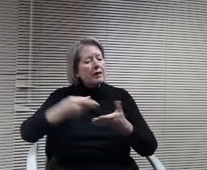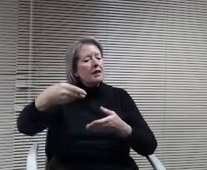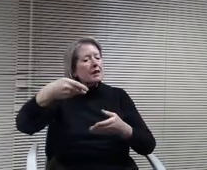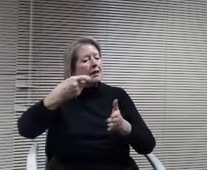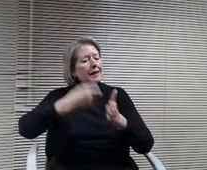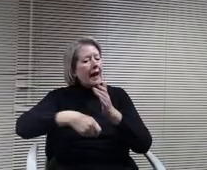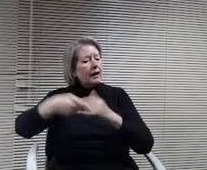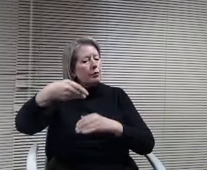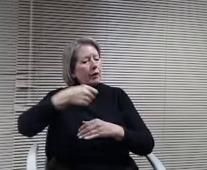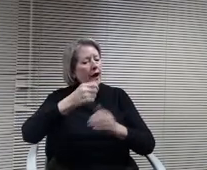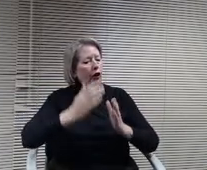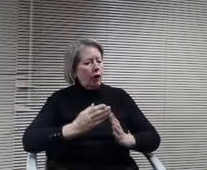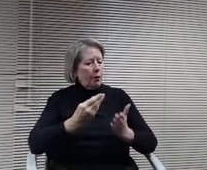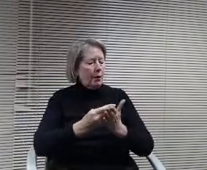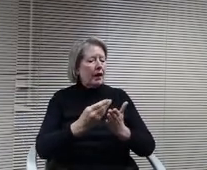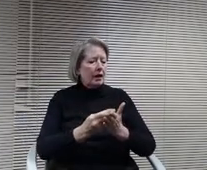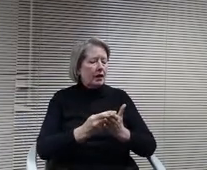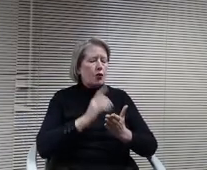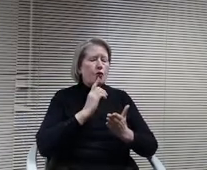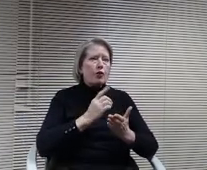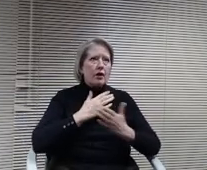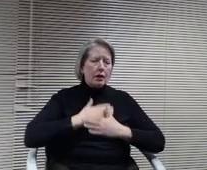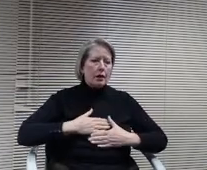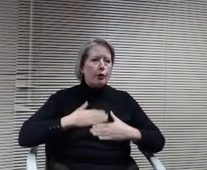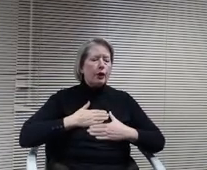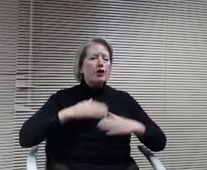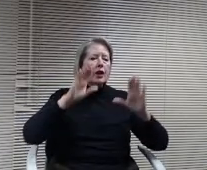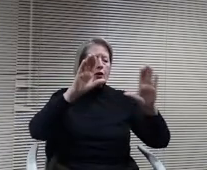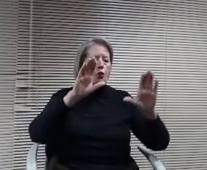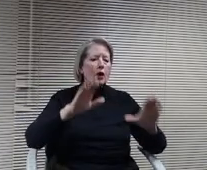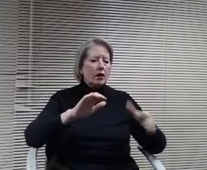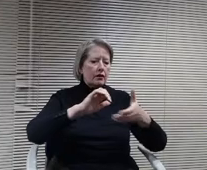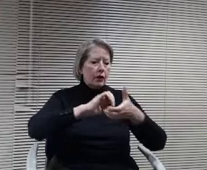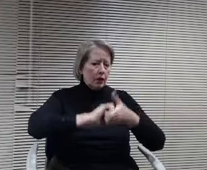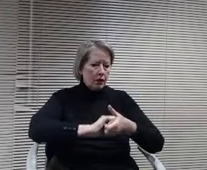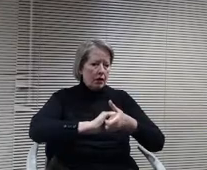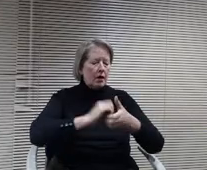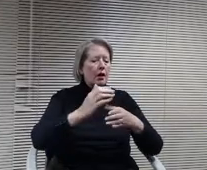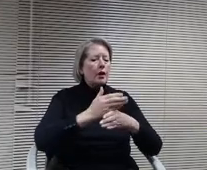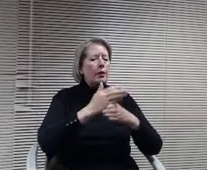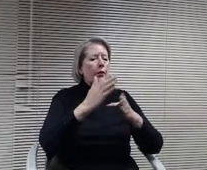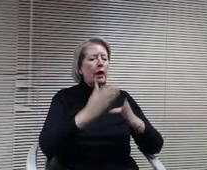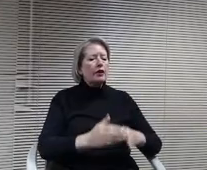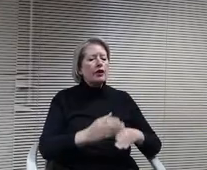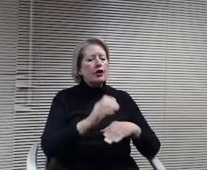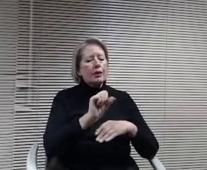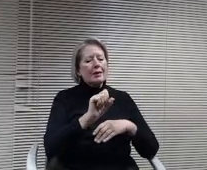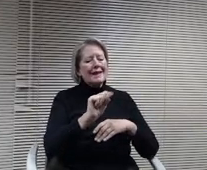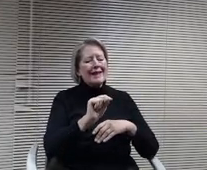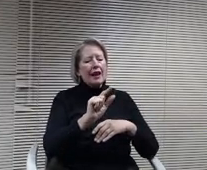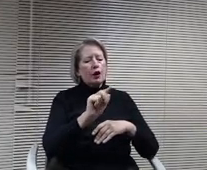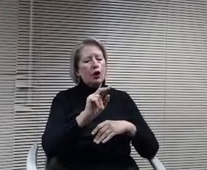know, I really appreciate the wonderful partnership that we've had in the past with Saint Louis Park and Hopkins on this